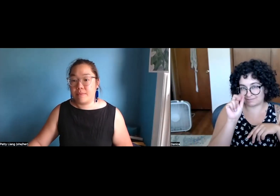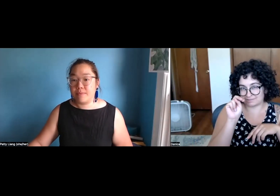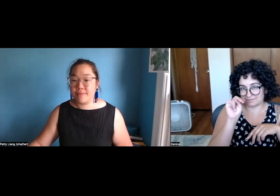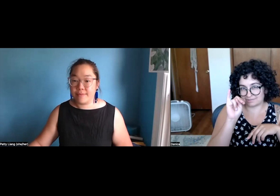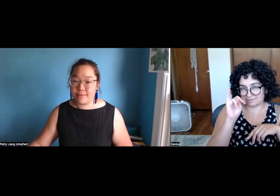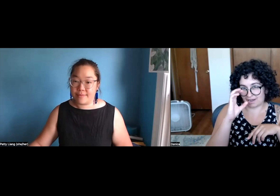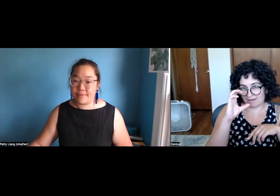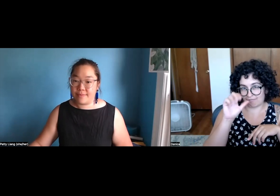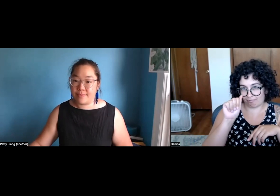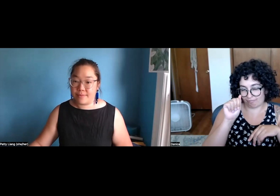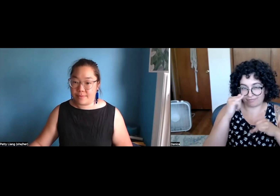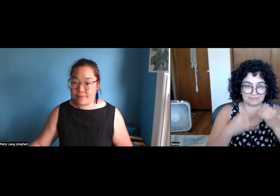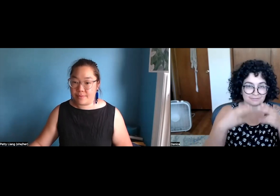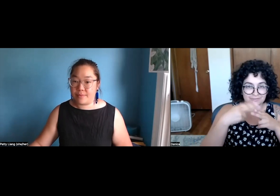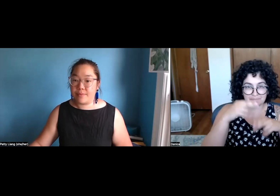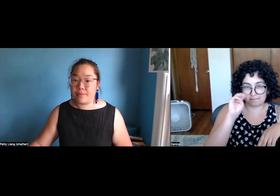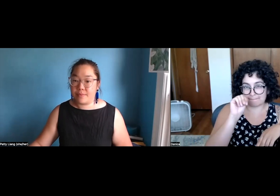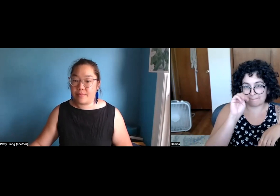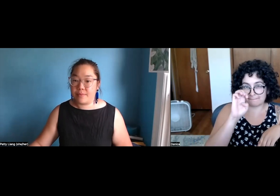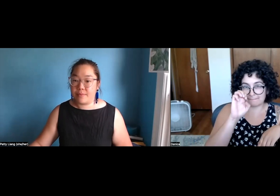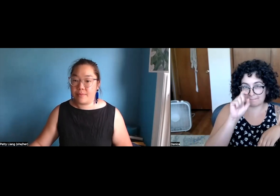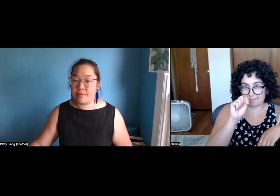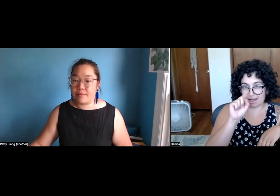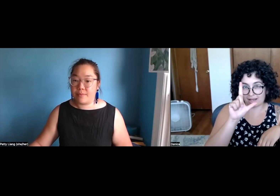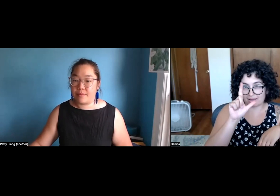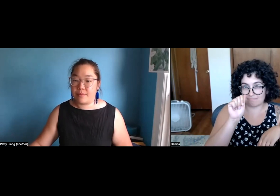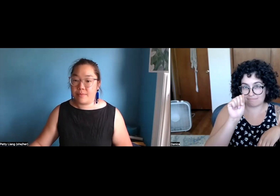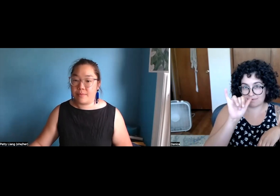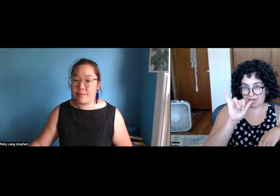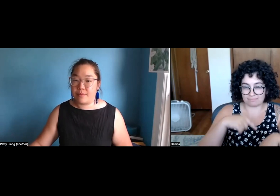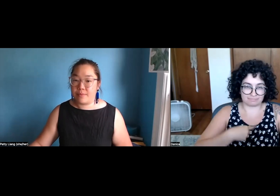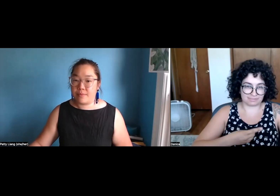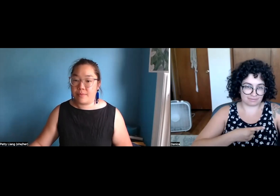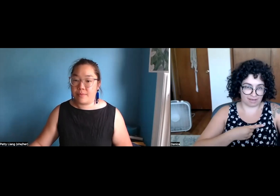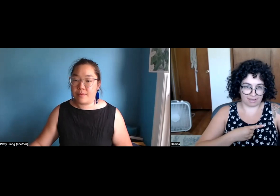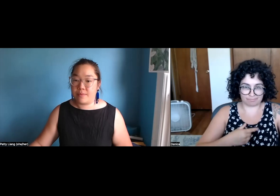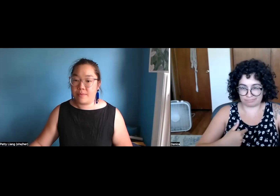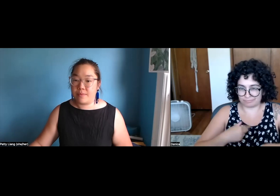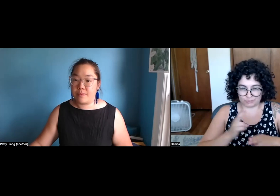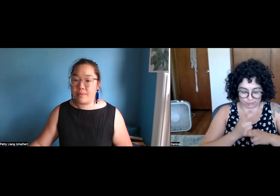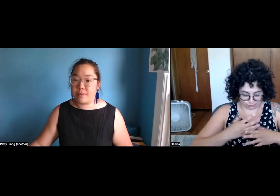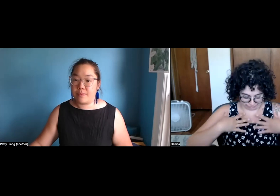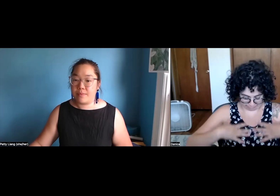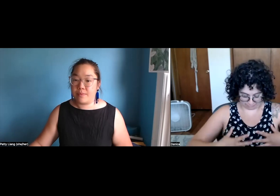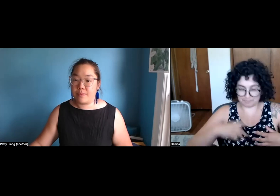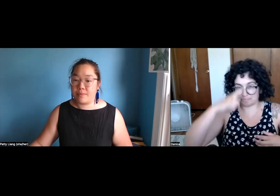Hello everyone, I'm Danica. My last name is Metlay. Here's my name sign.